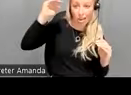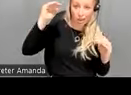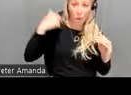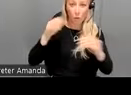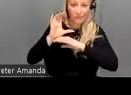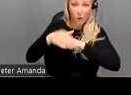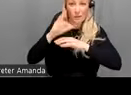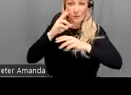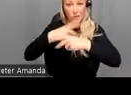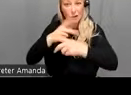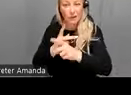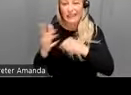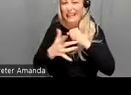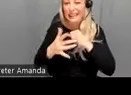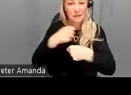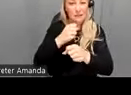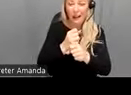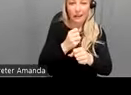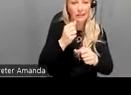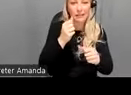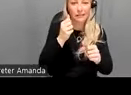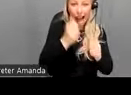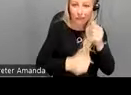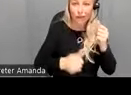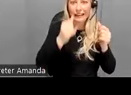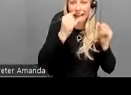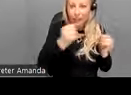technically makes every individual person's life better we just want to do that in a way that's